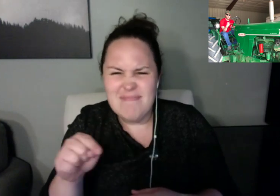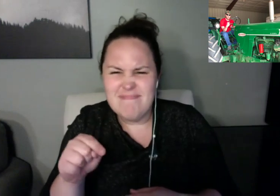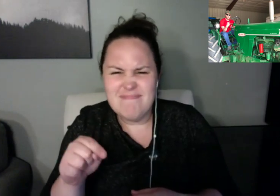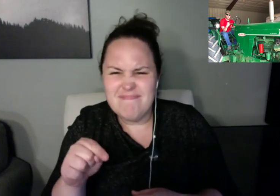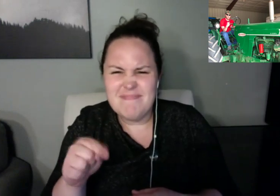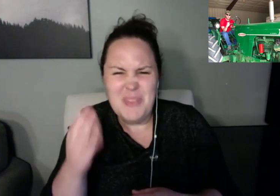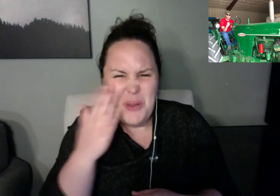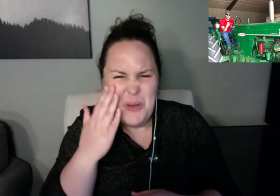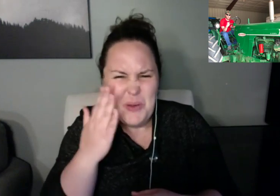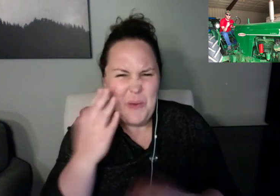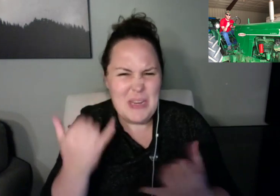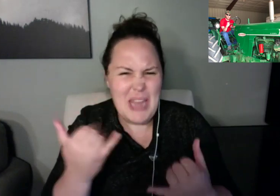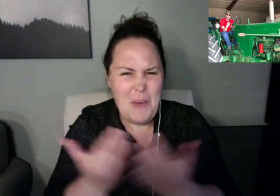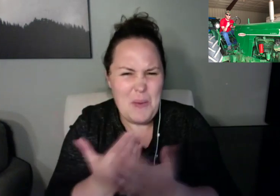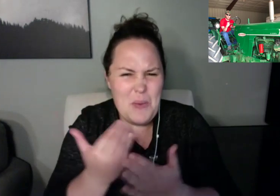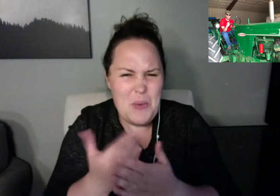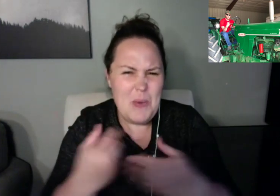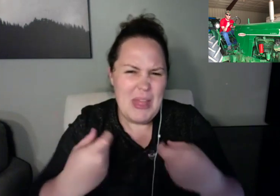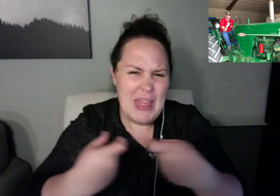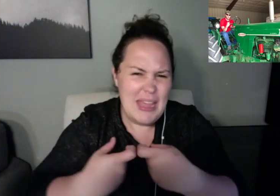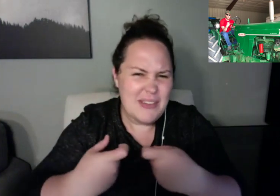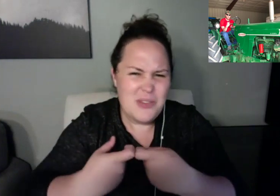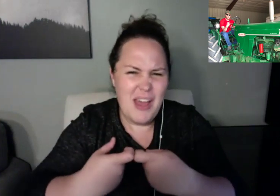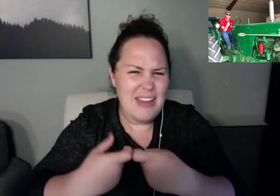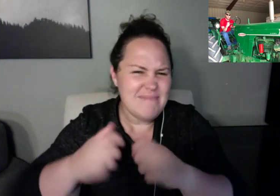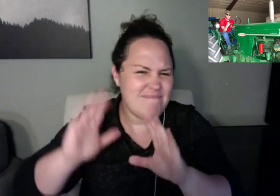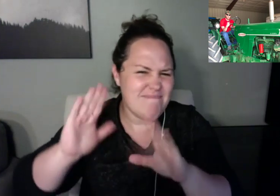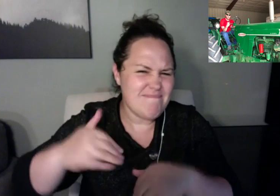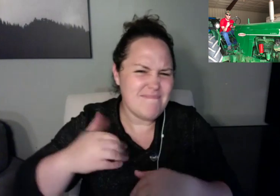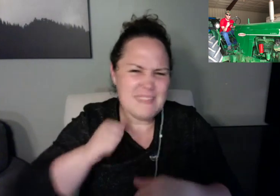I'll send you one electronically. >> RJ: All right.